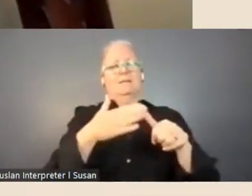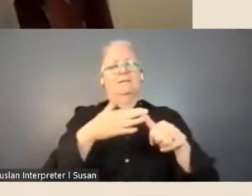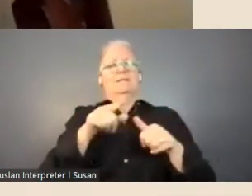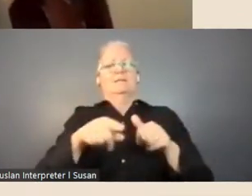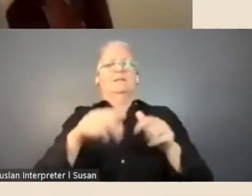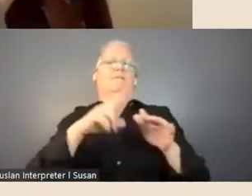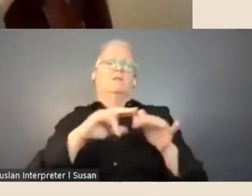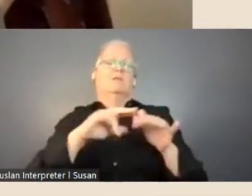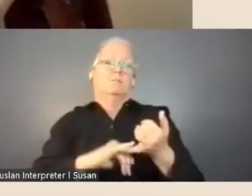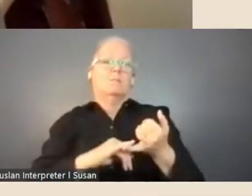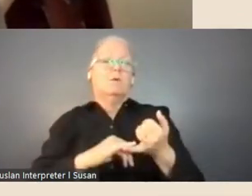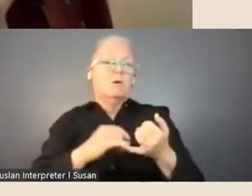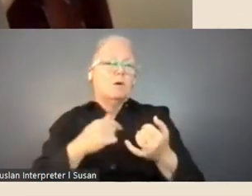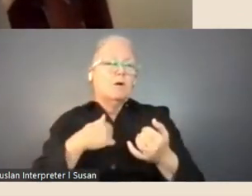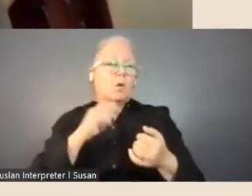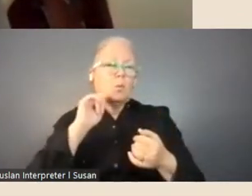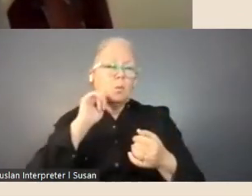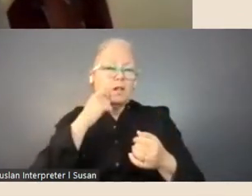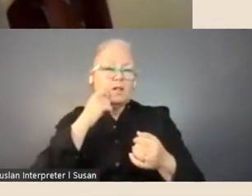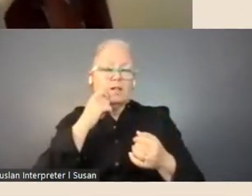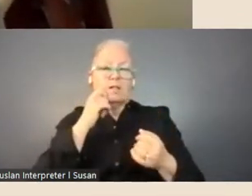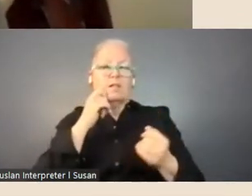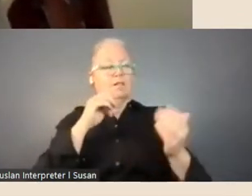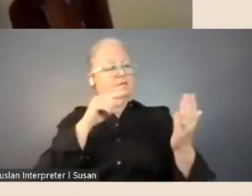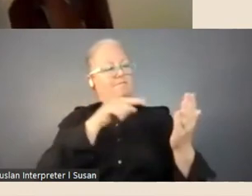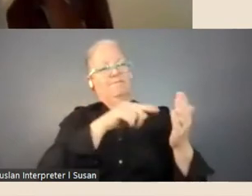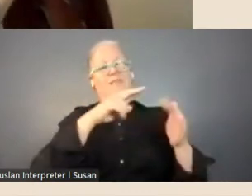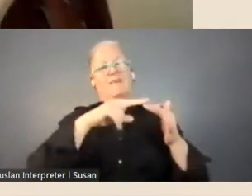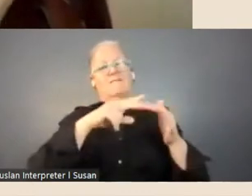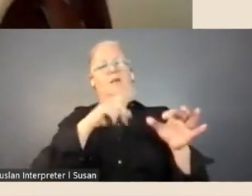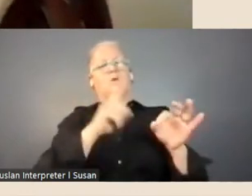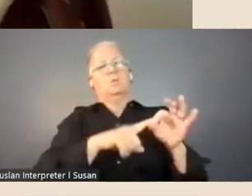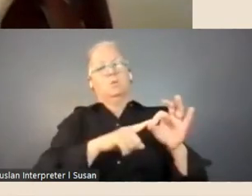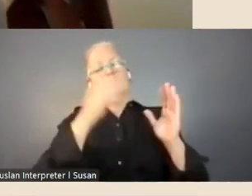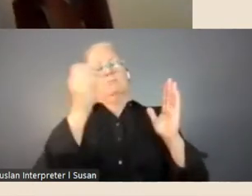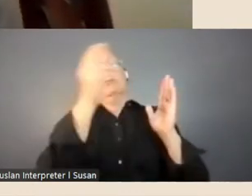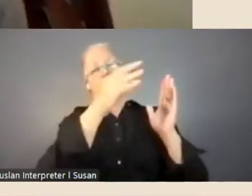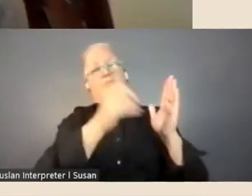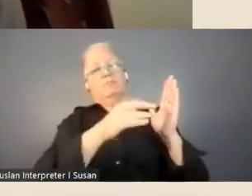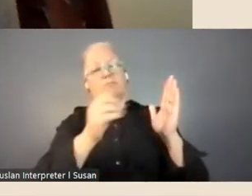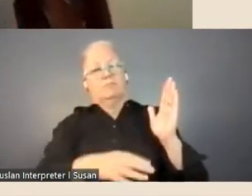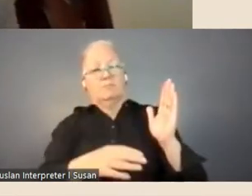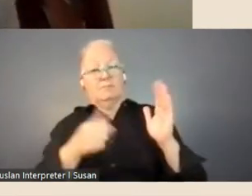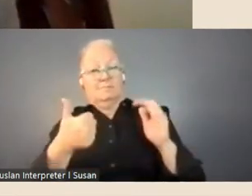a little bit more information in the follow-up to this session but also in the Frequently Asked Questions,